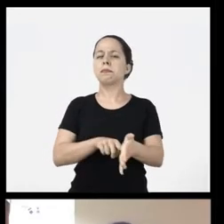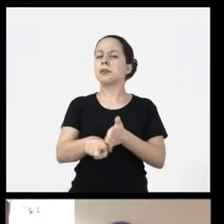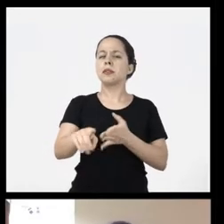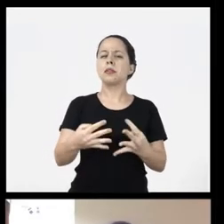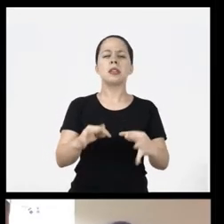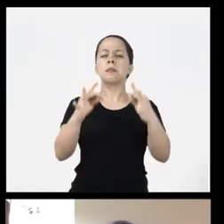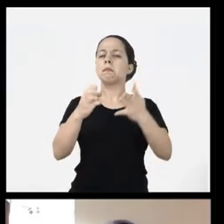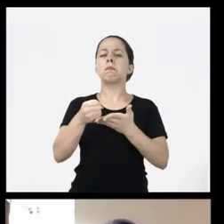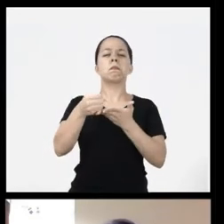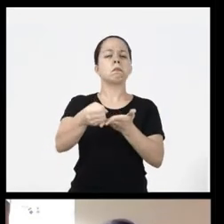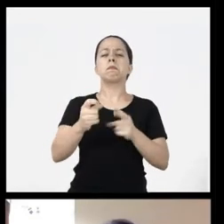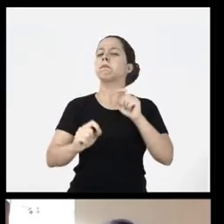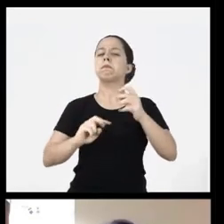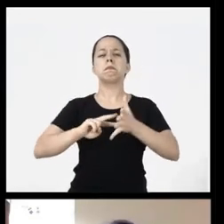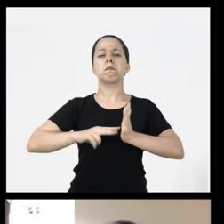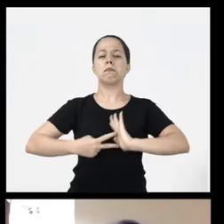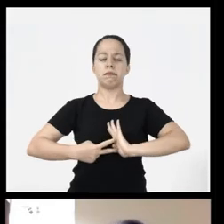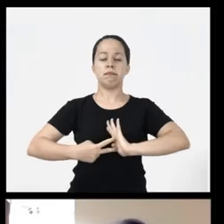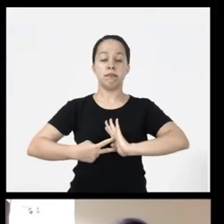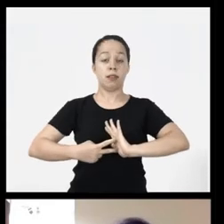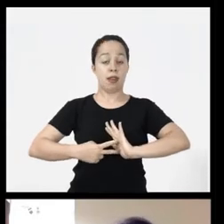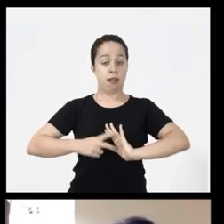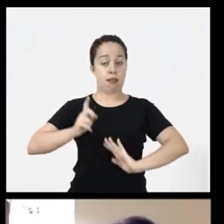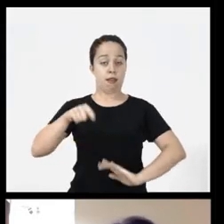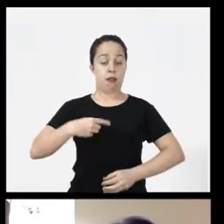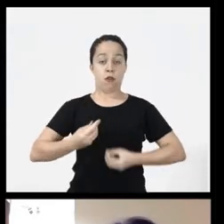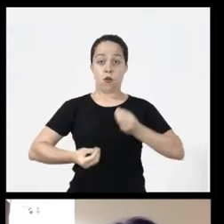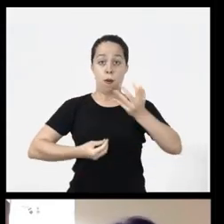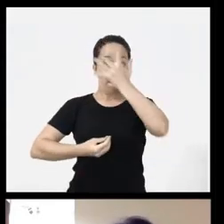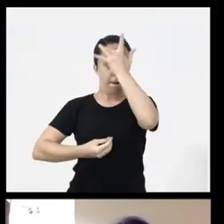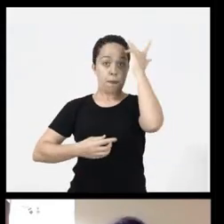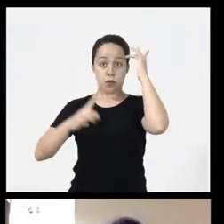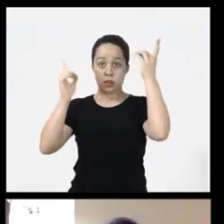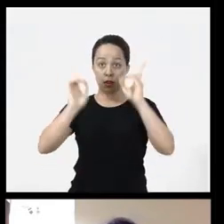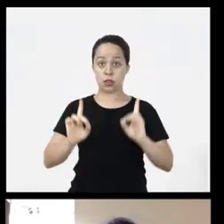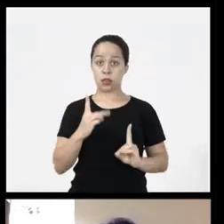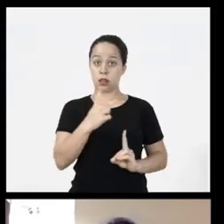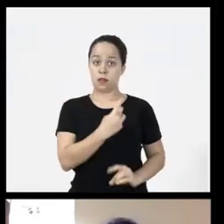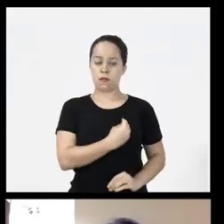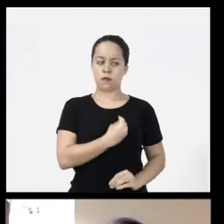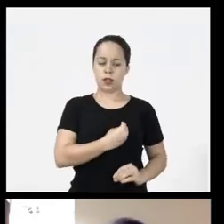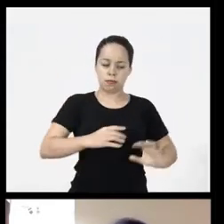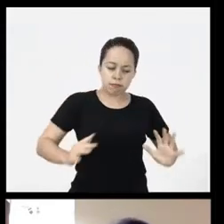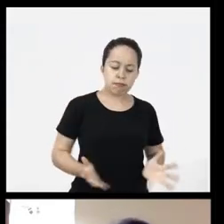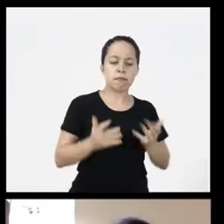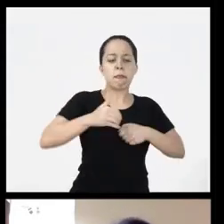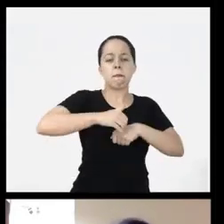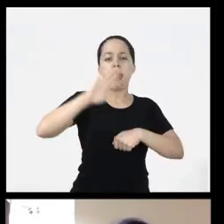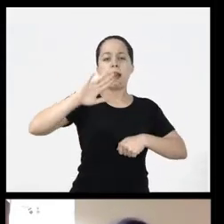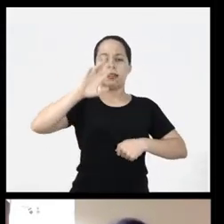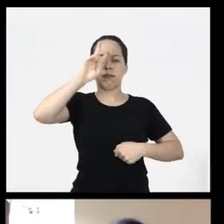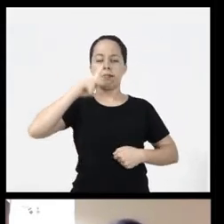is assistive technology? Assistive technology is everything that makes the life of people with disabilities more autonomous and more